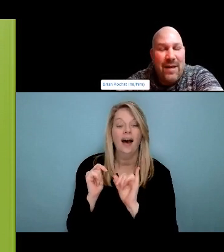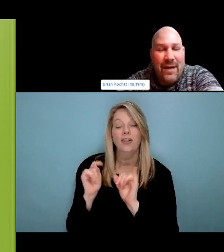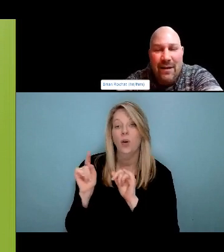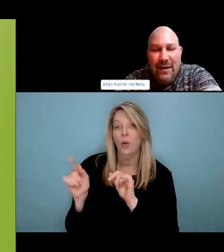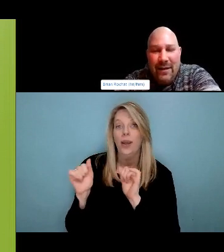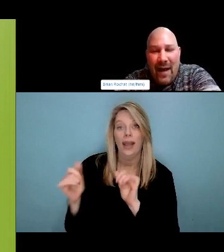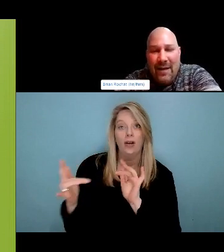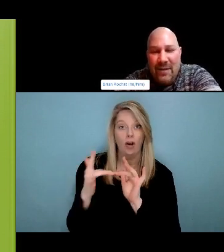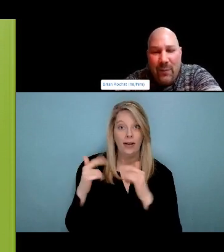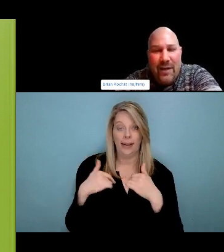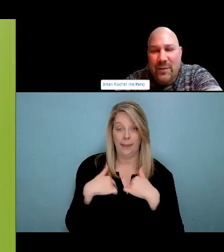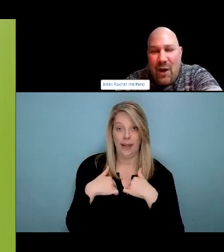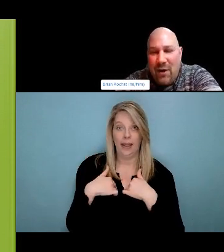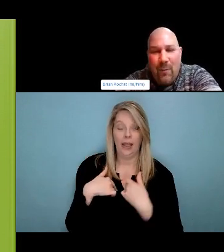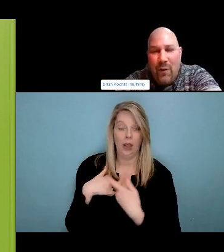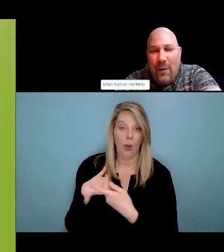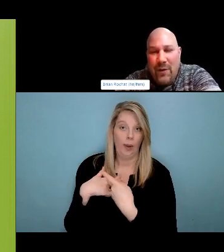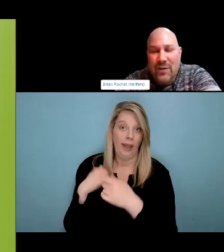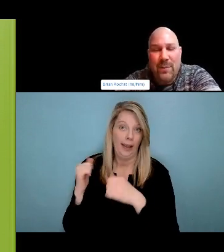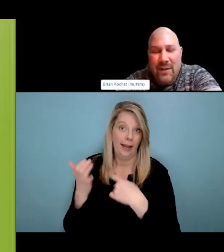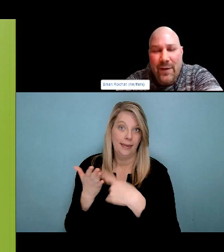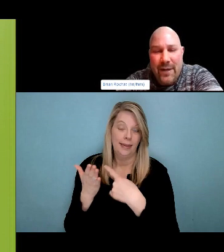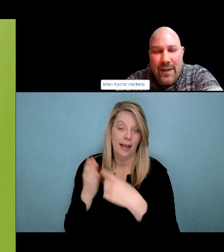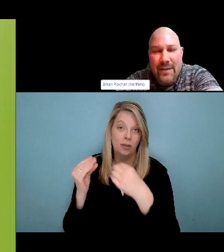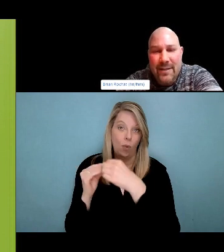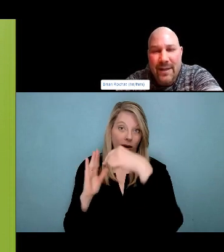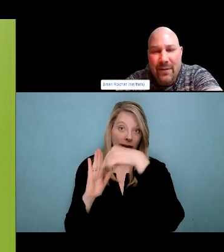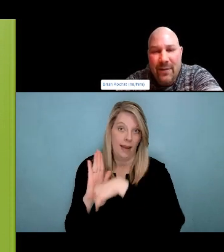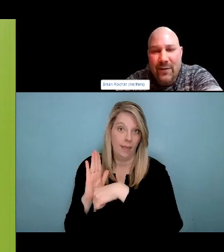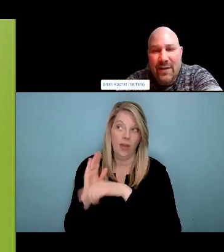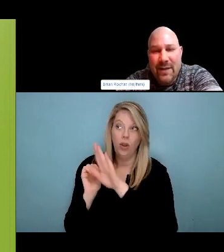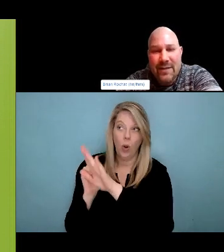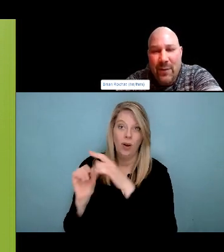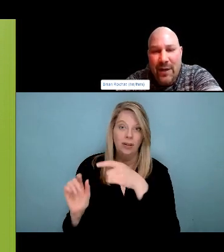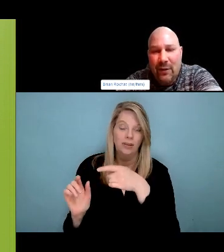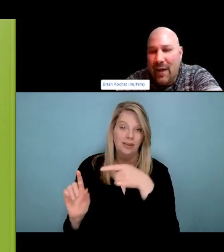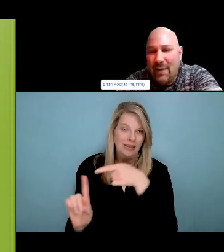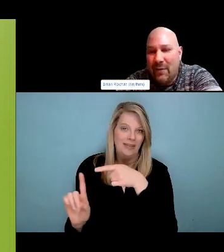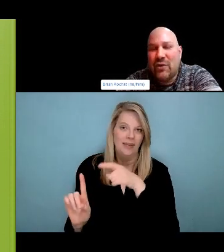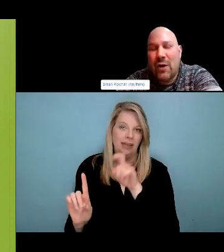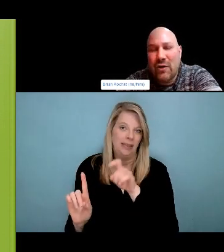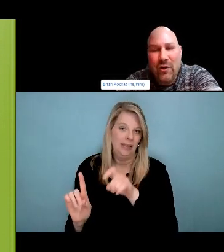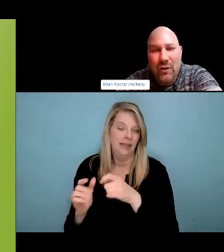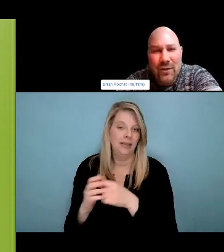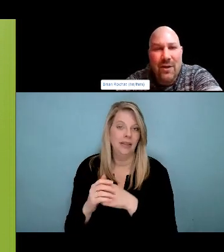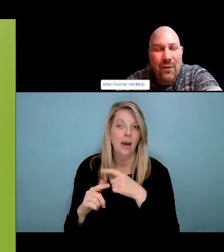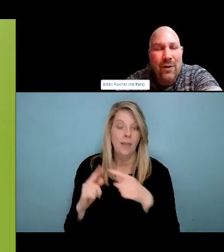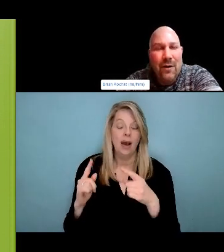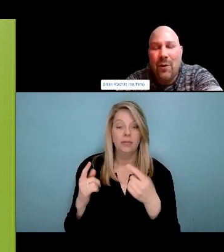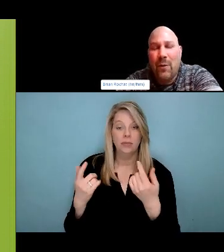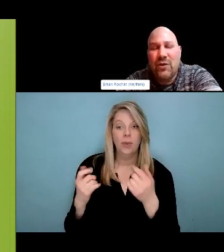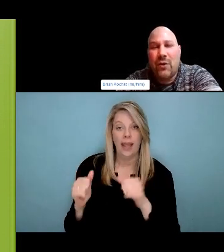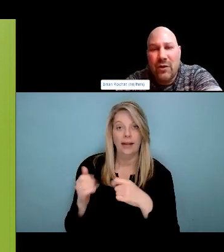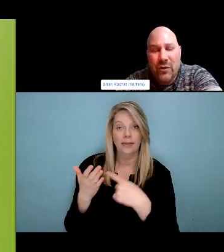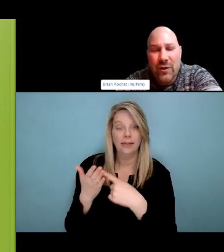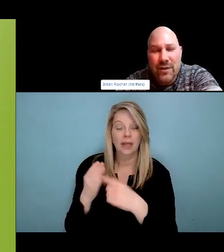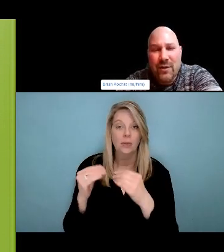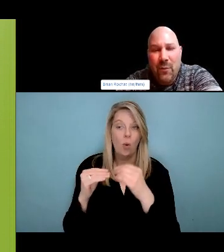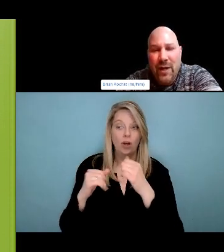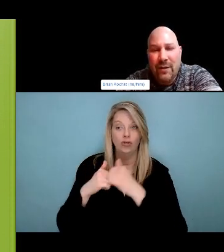suicide, what resources are available? Yeah, good question. I would reach out to,